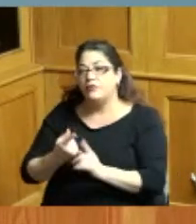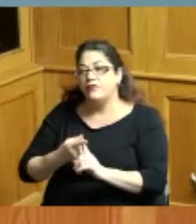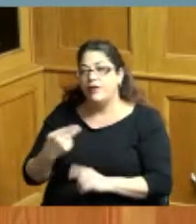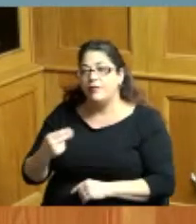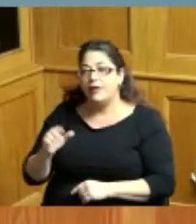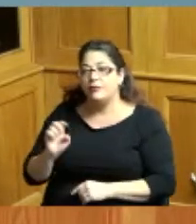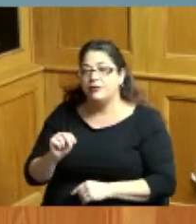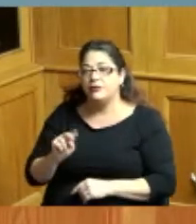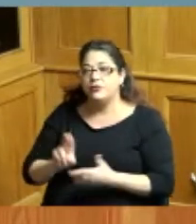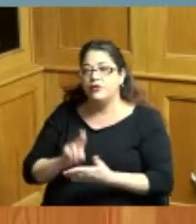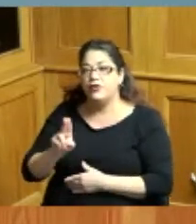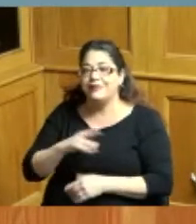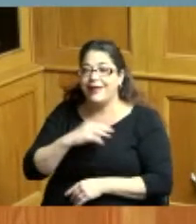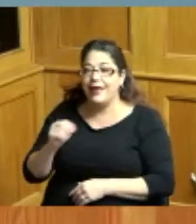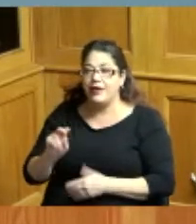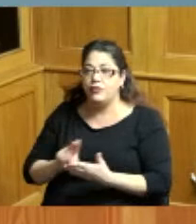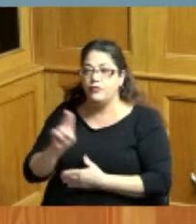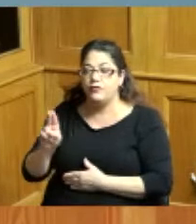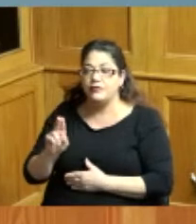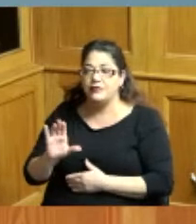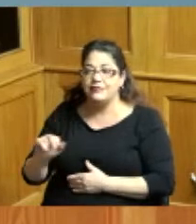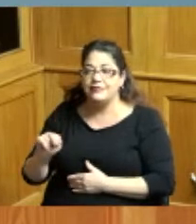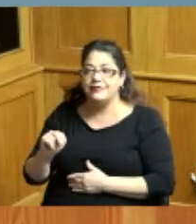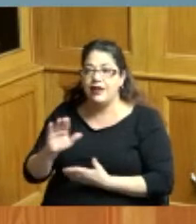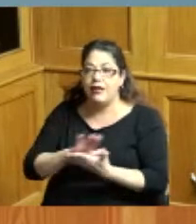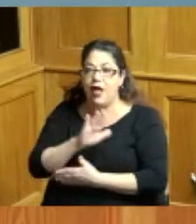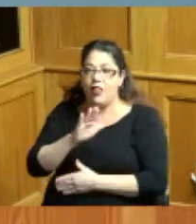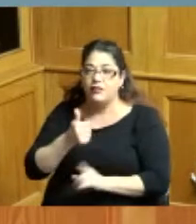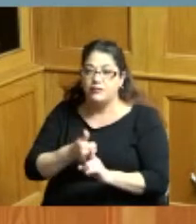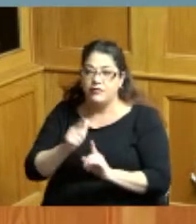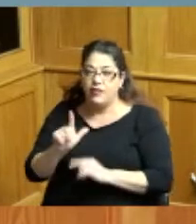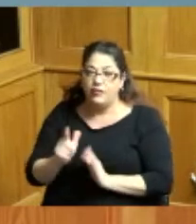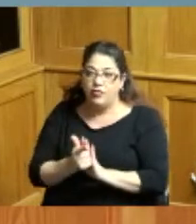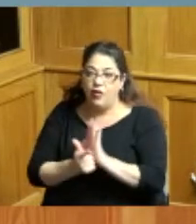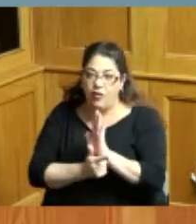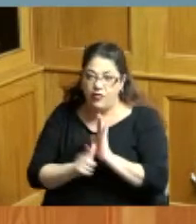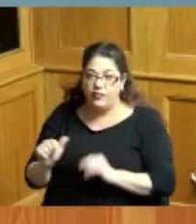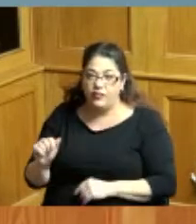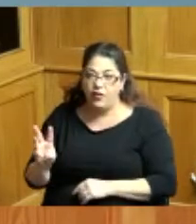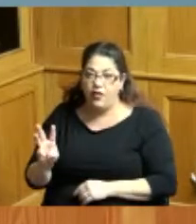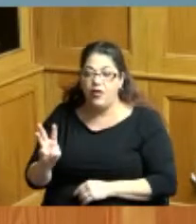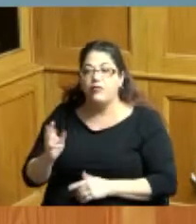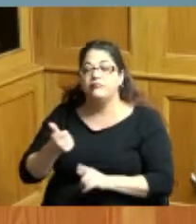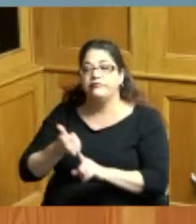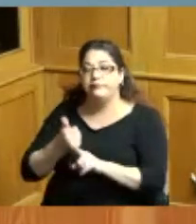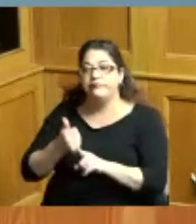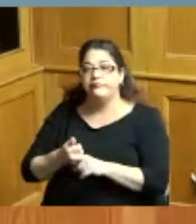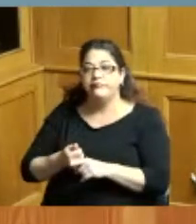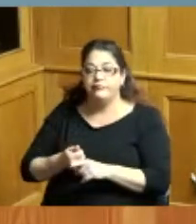University of Cincinnati college of law whereas a prosecutor Judge Rucker tried hundreds of